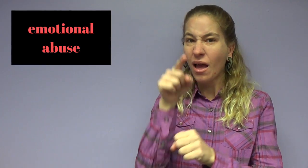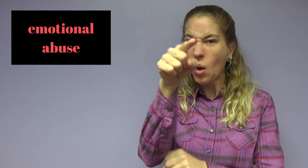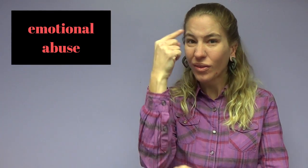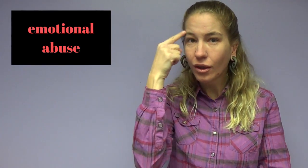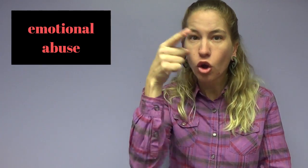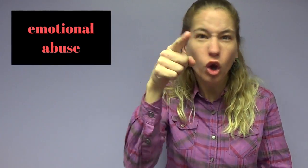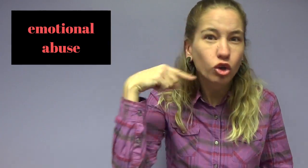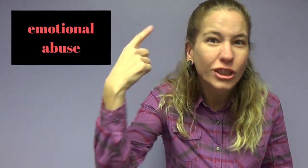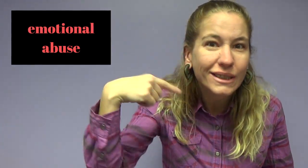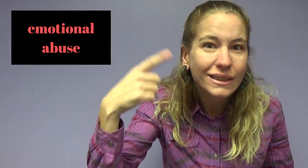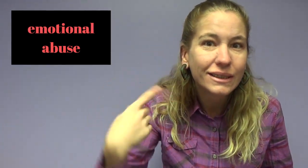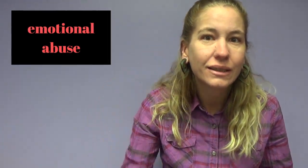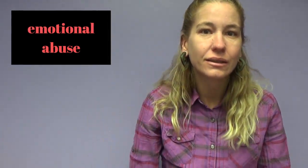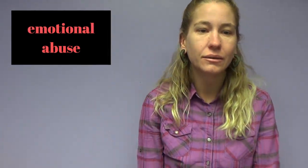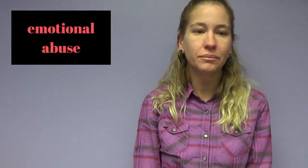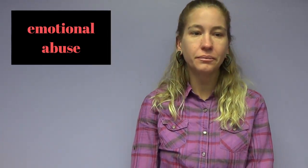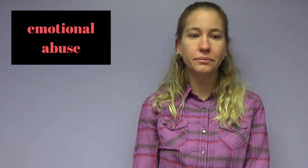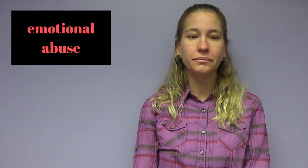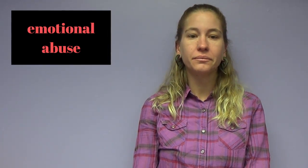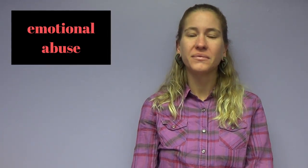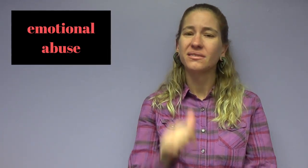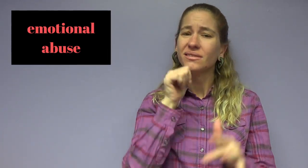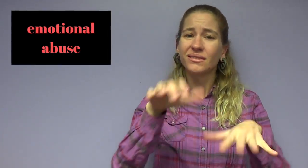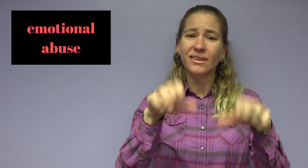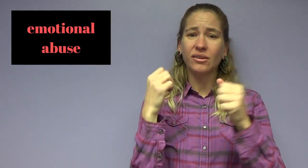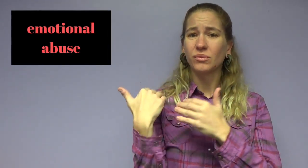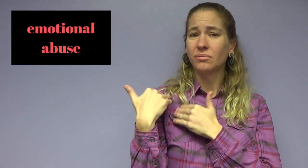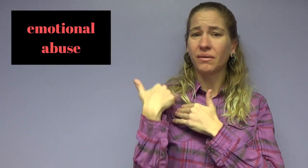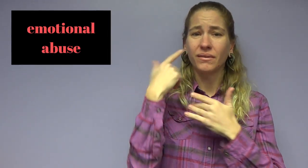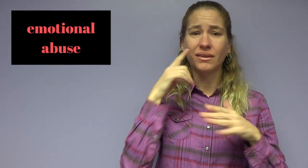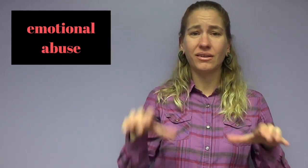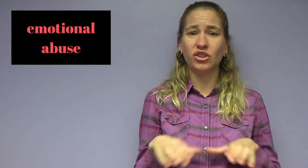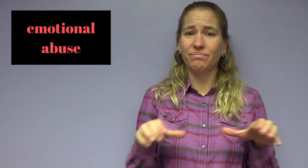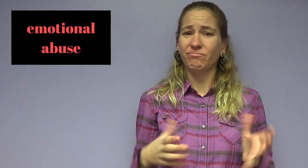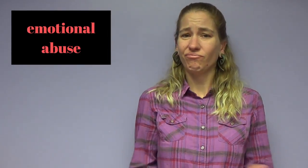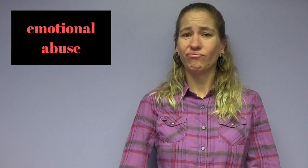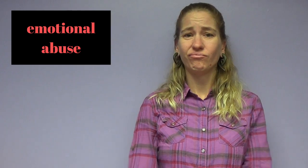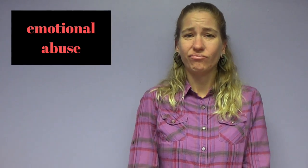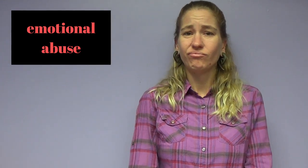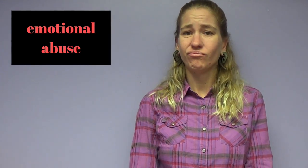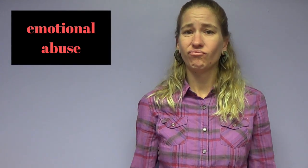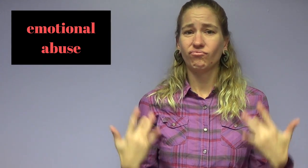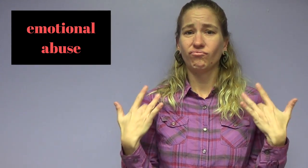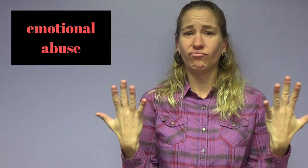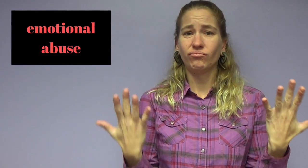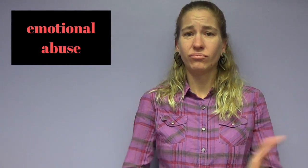Makes you think you're CRAZY. Your partner doesn't take responsibility for their actions. Hands off.